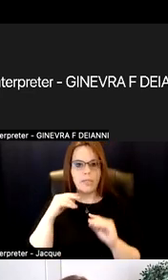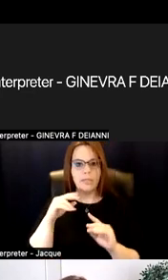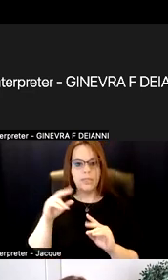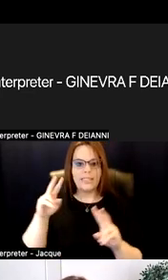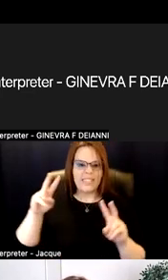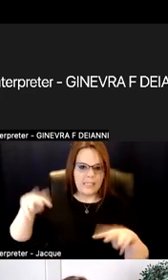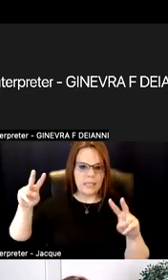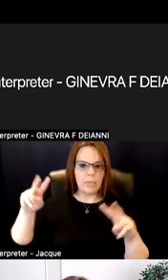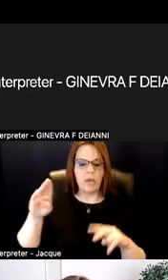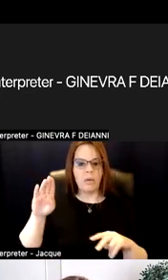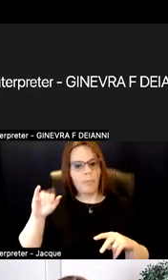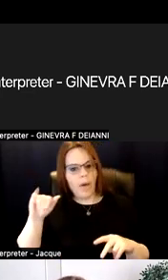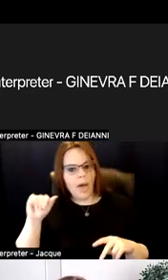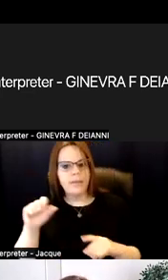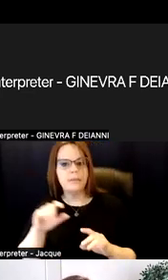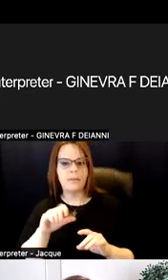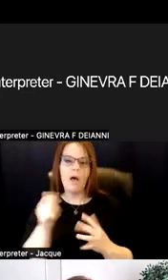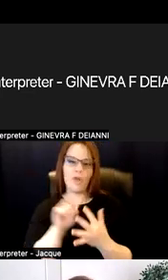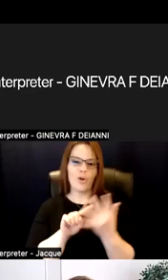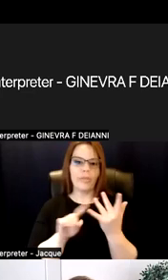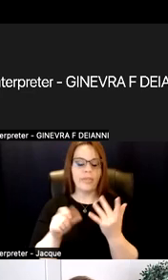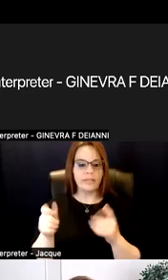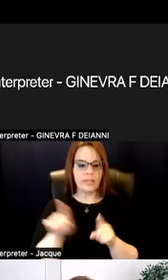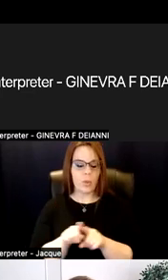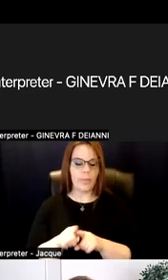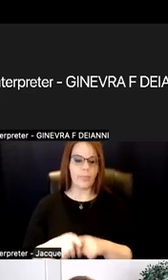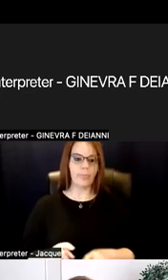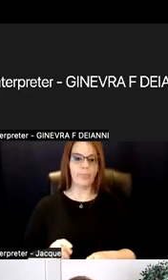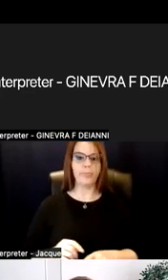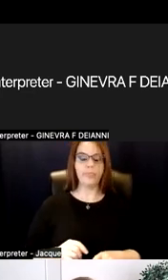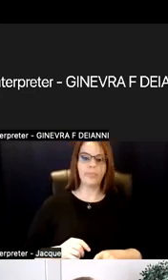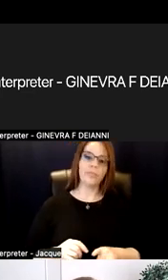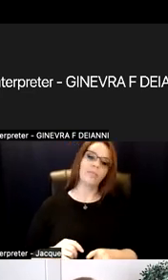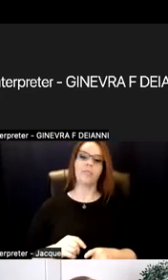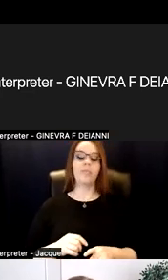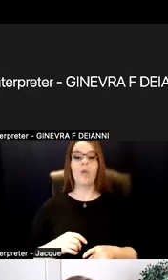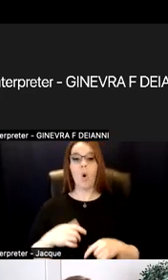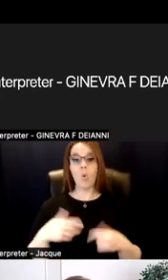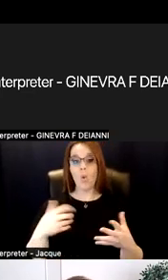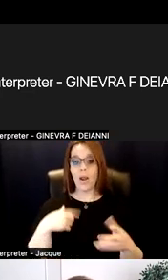as well as other factors. And what I'm proposing is that taking